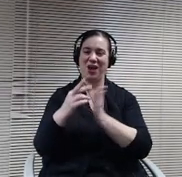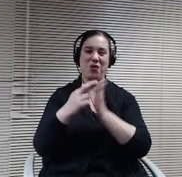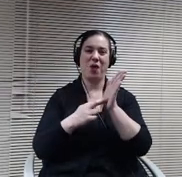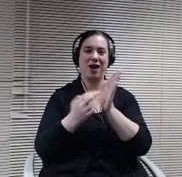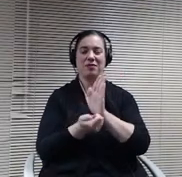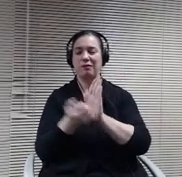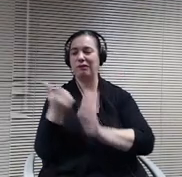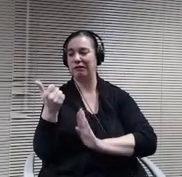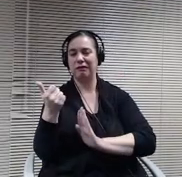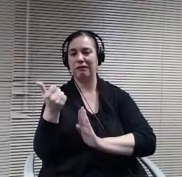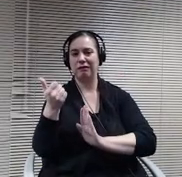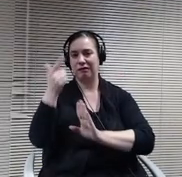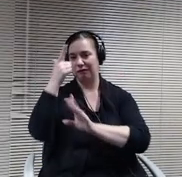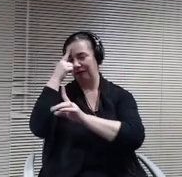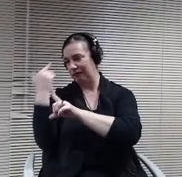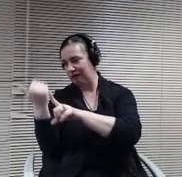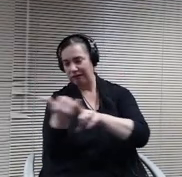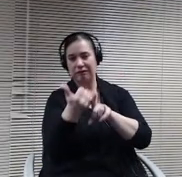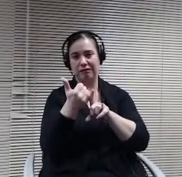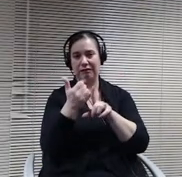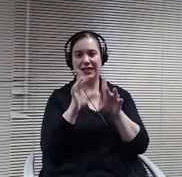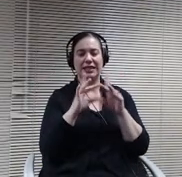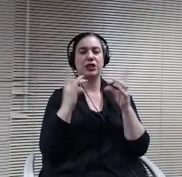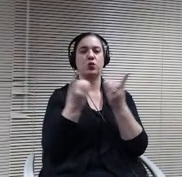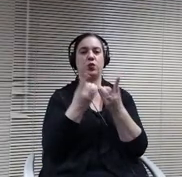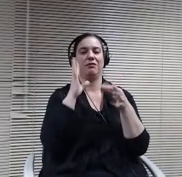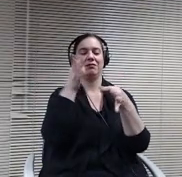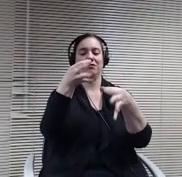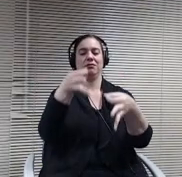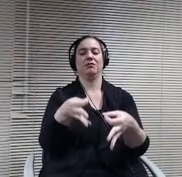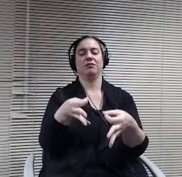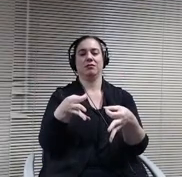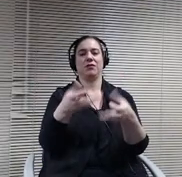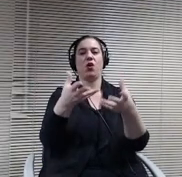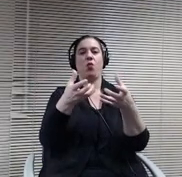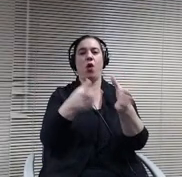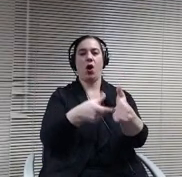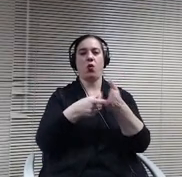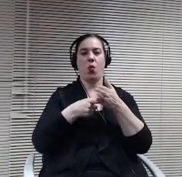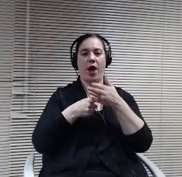to be up to districts to decide if they want to require Shields